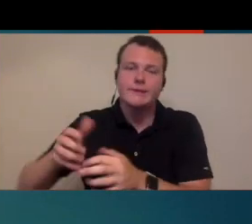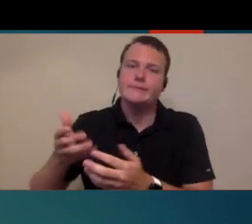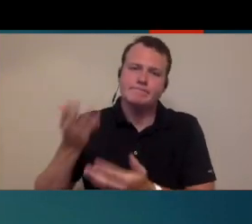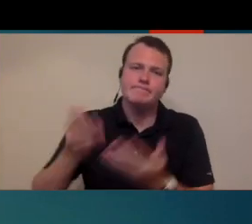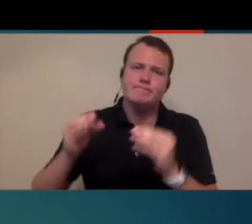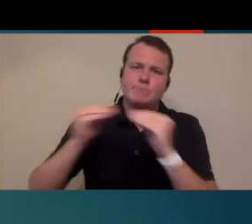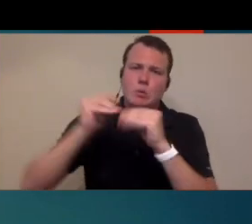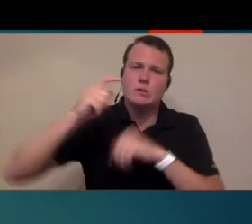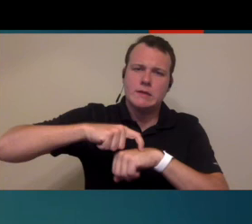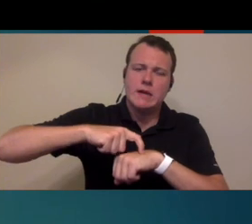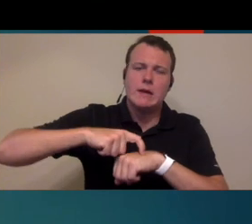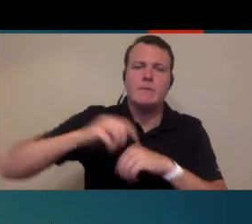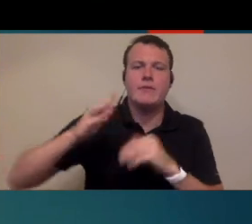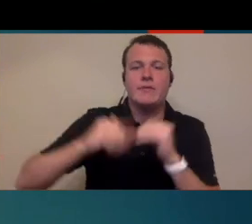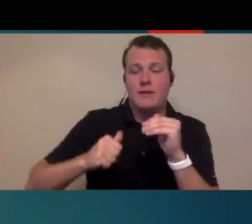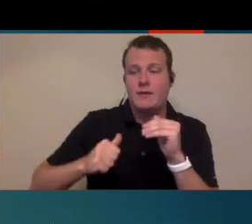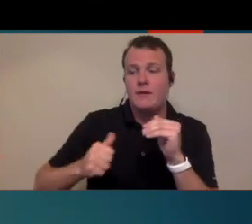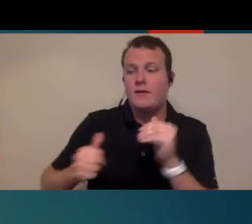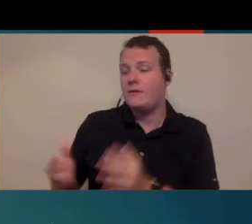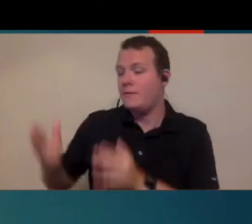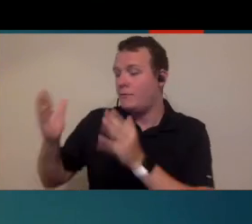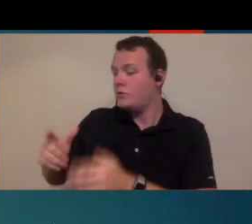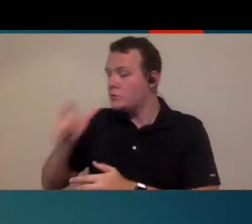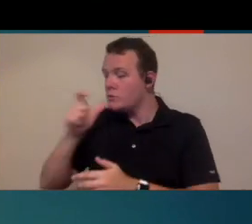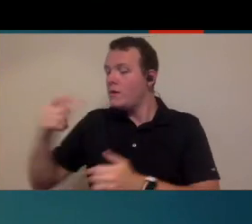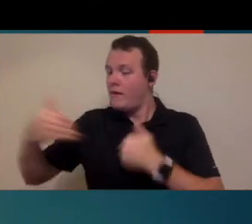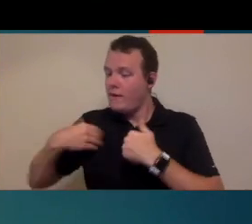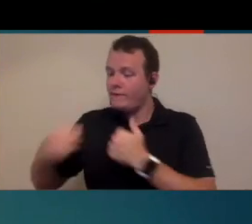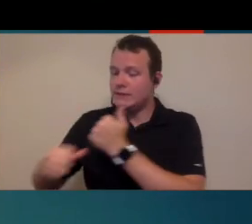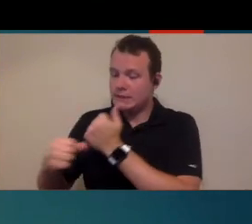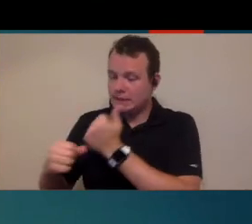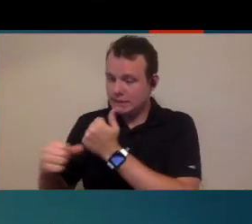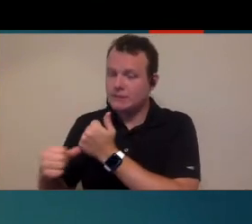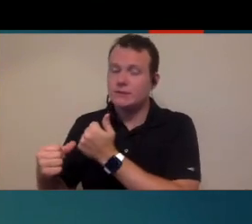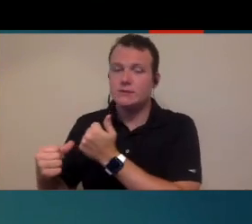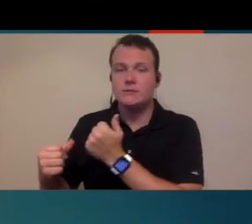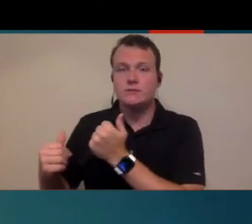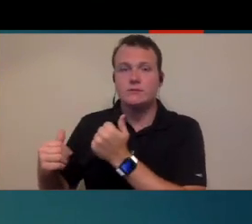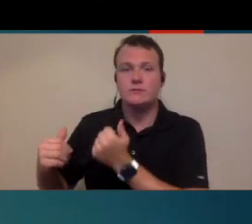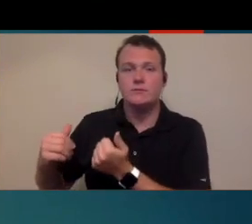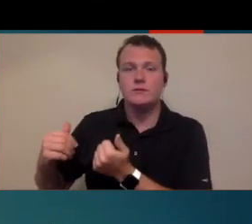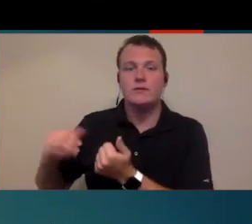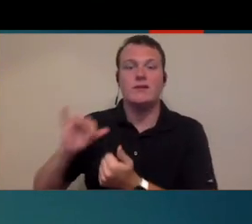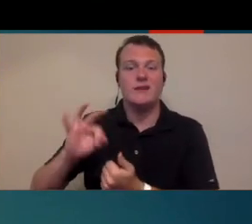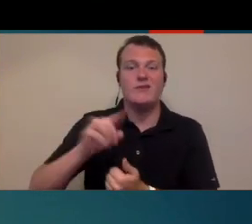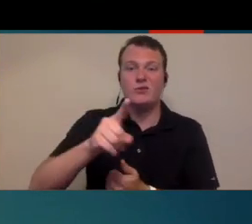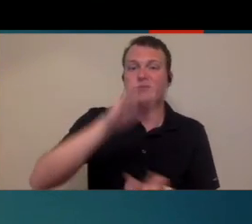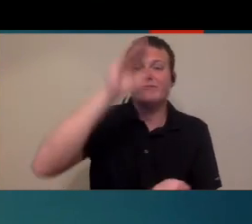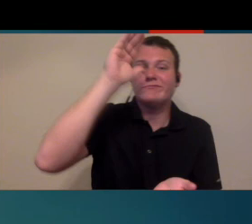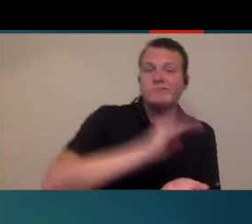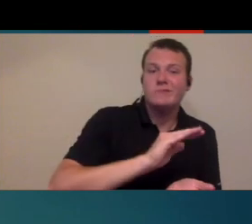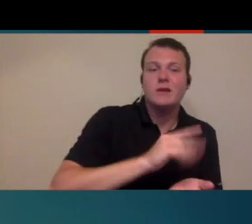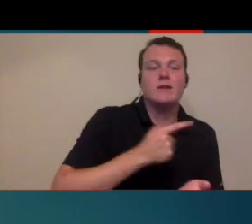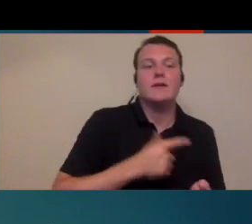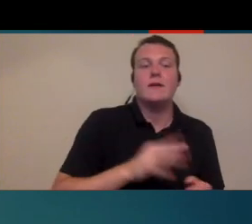going to have to allow longer than somebody who maybe has an assistant or someone with them, where you could do just the initial fitting, and then